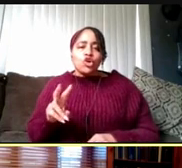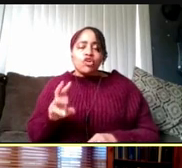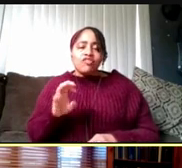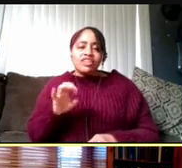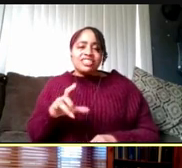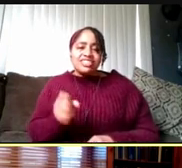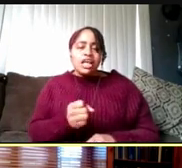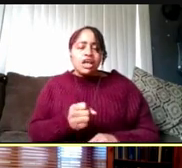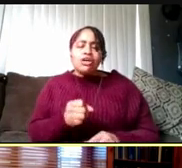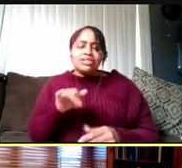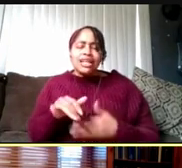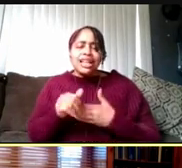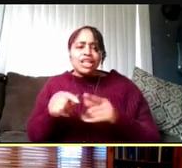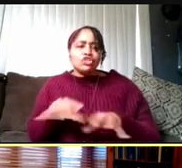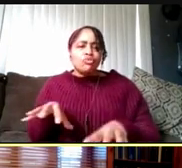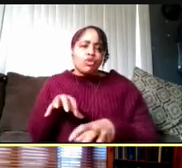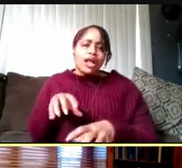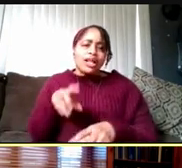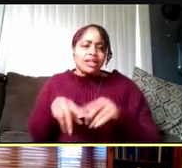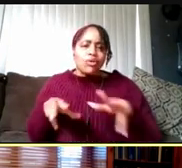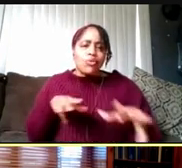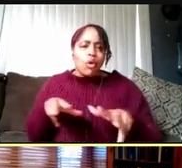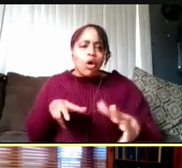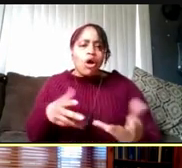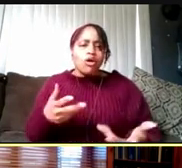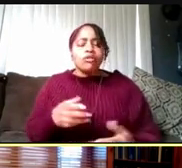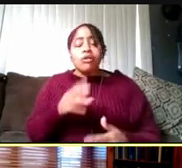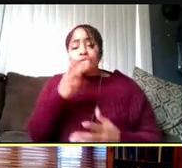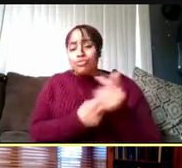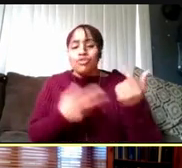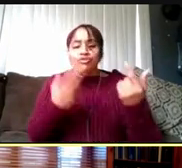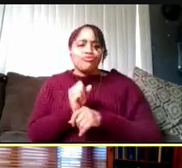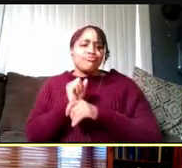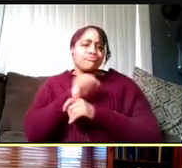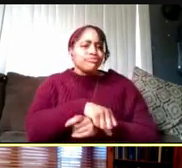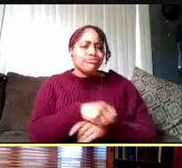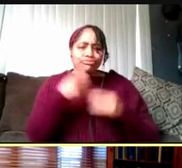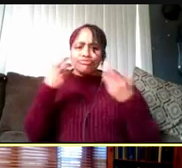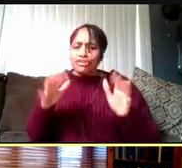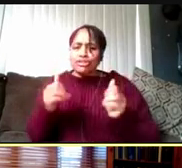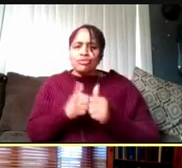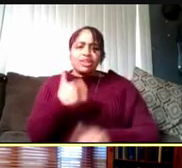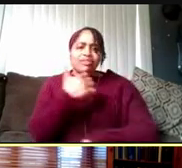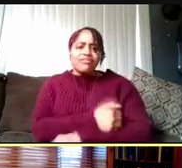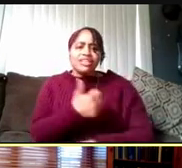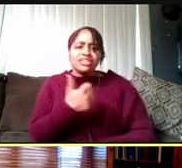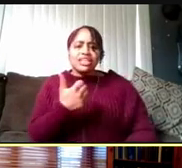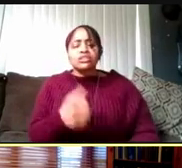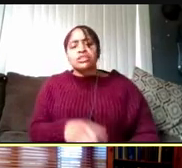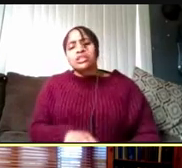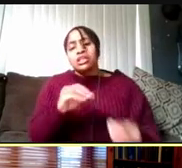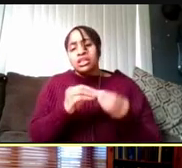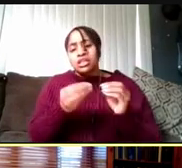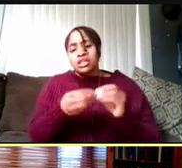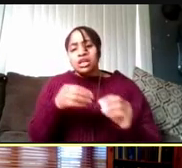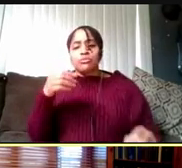Both of these diseases have been conquered by vaccination. The rate of Diptheria in the population used